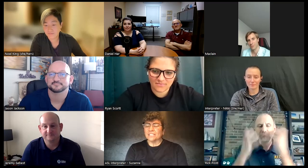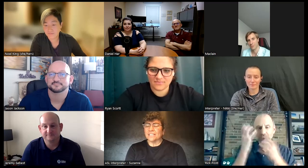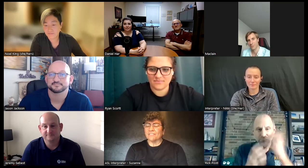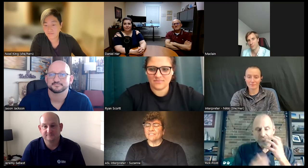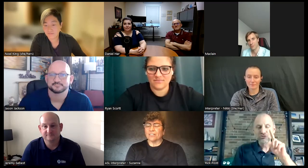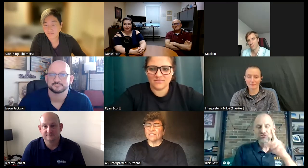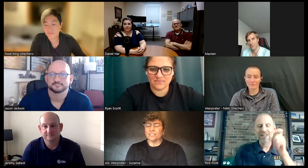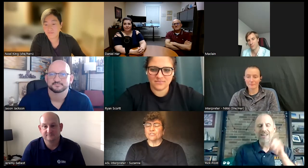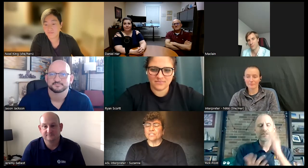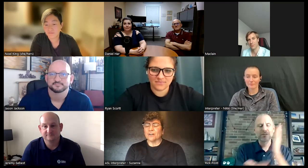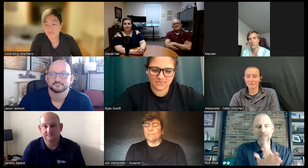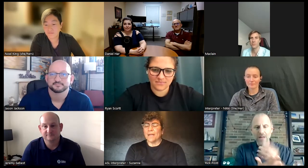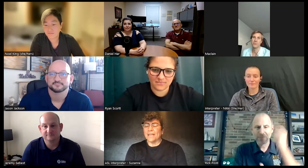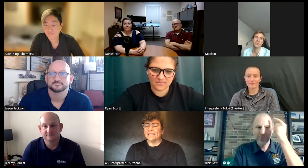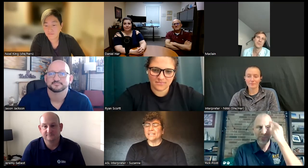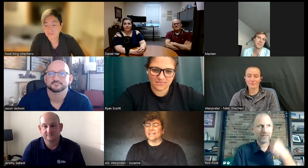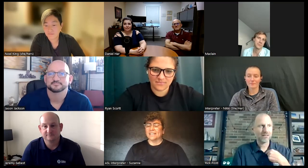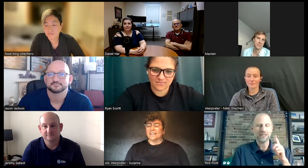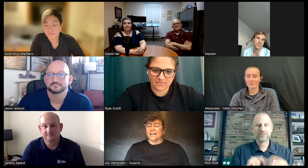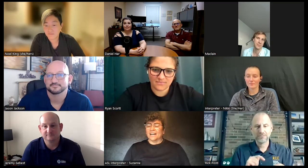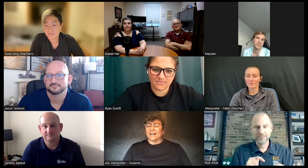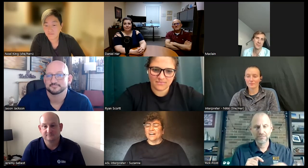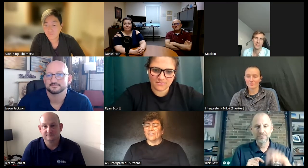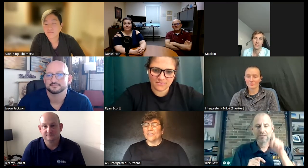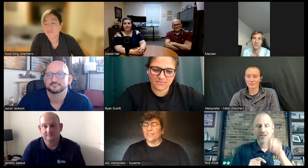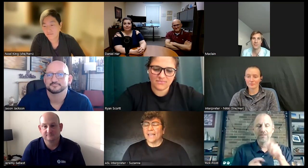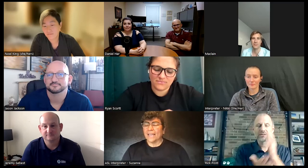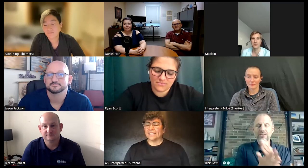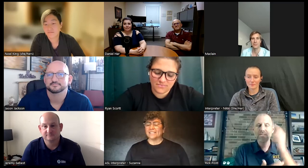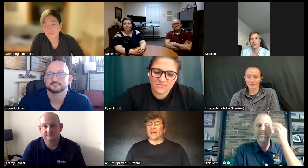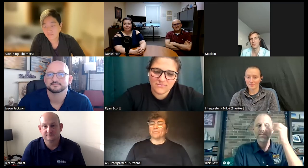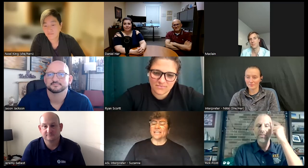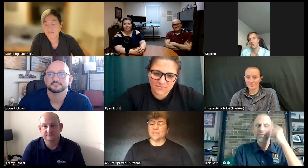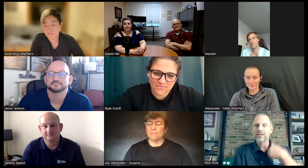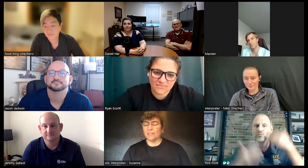deaf and hard of hearing students are amazing uh I can't stop thinking about